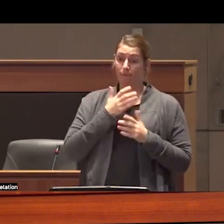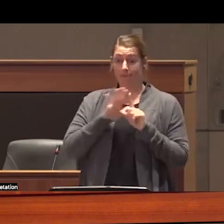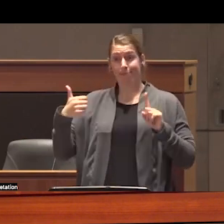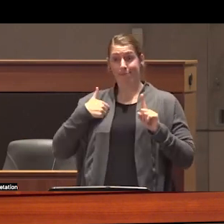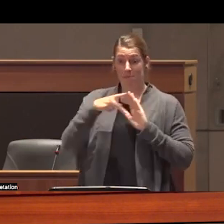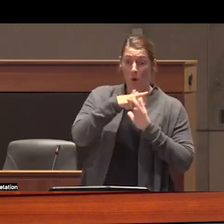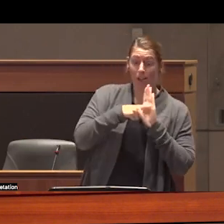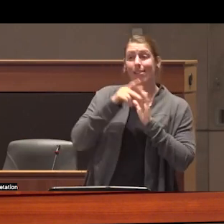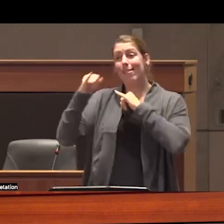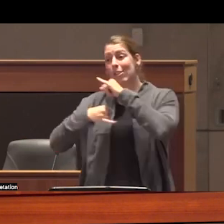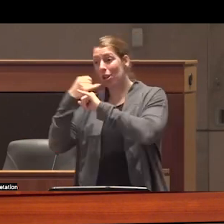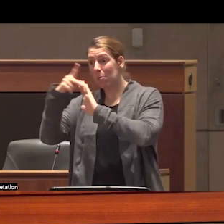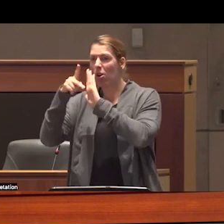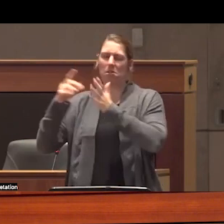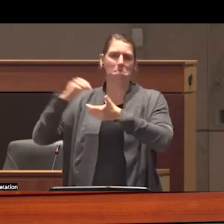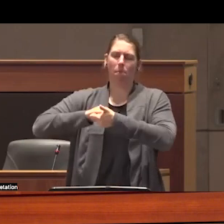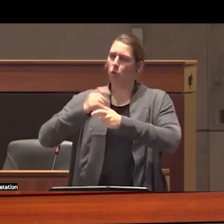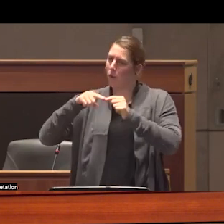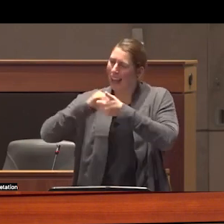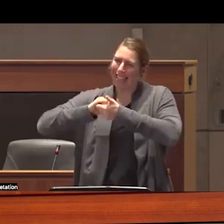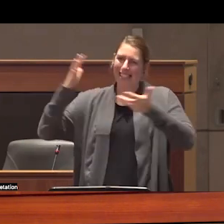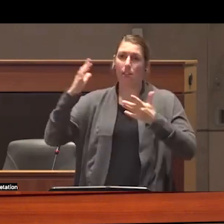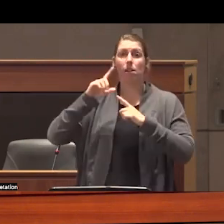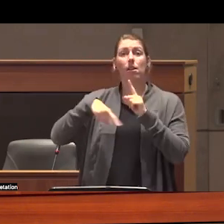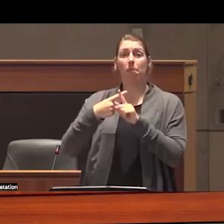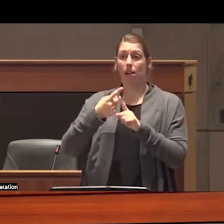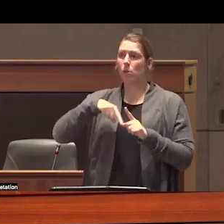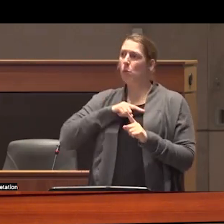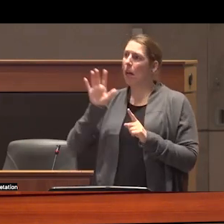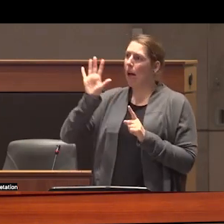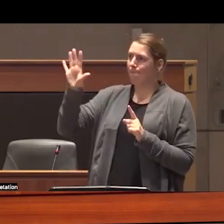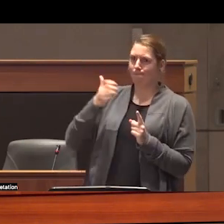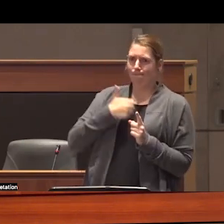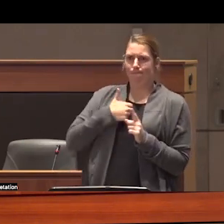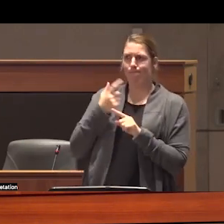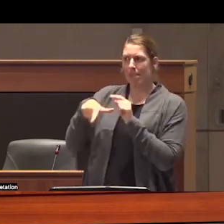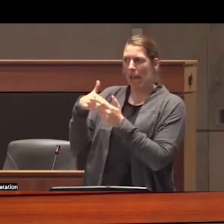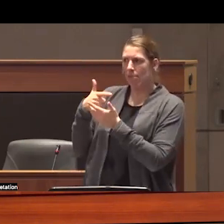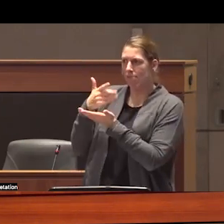ones nor must we ever become desensitized to preventable death no matter the context or the